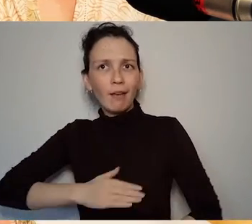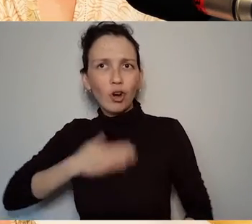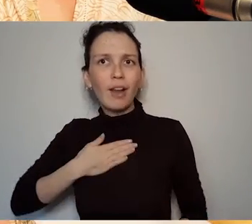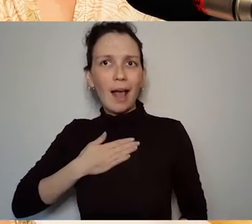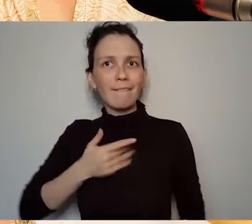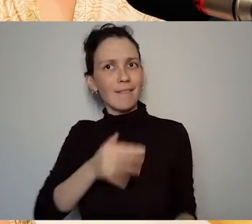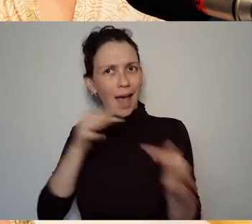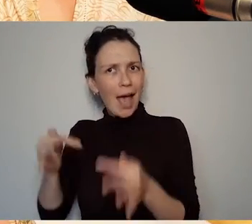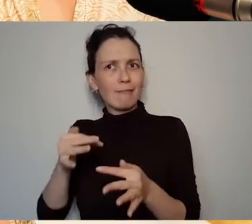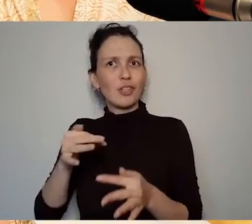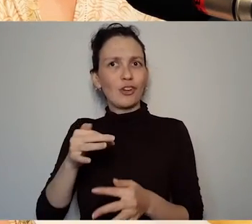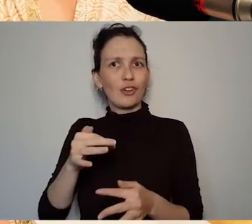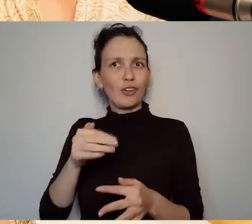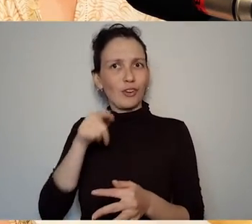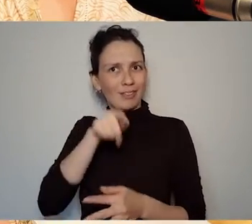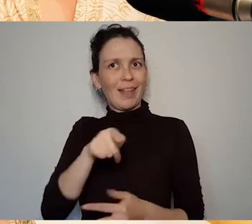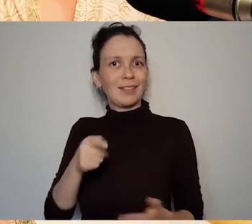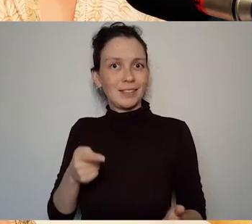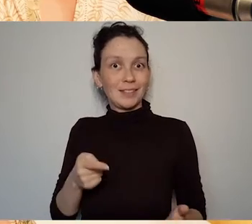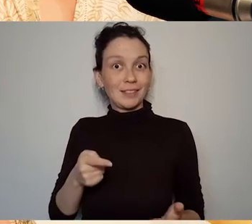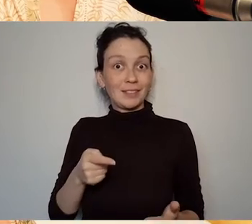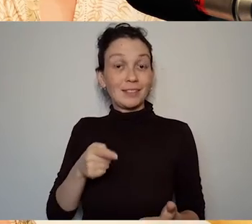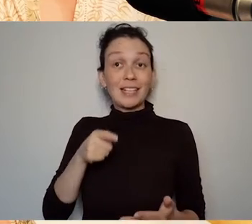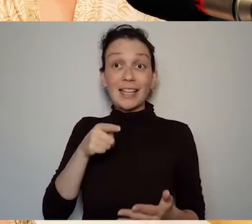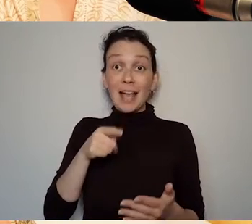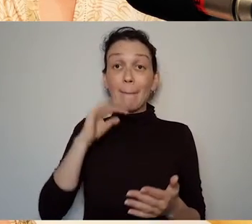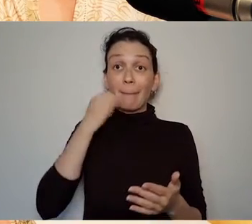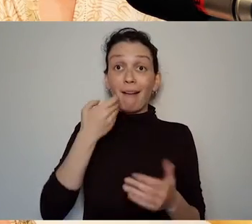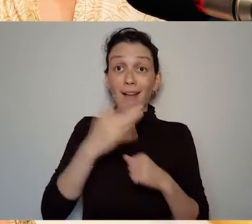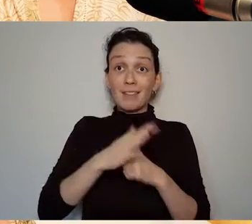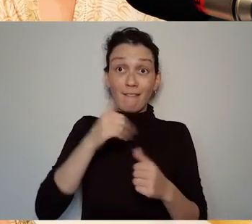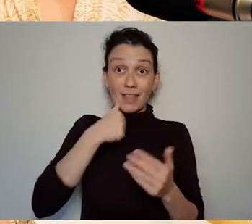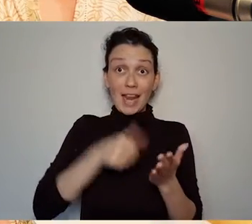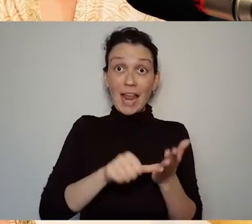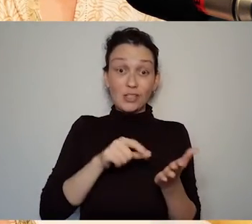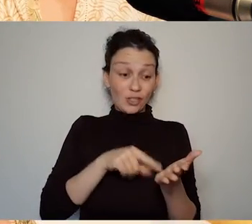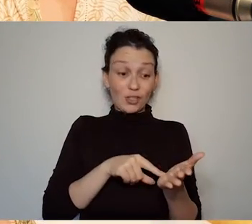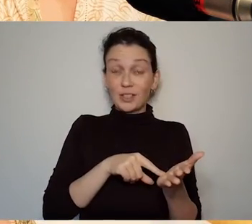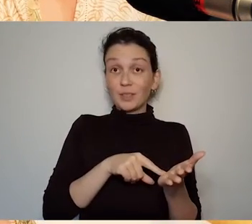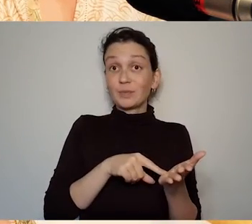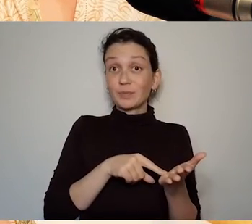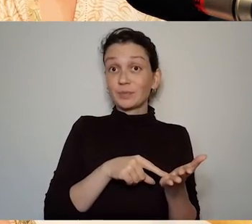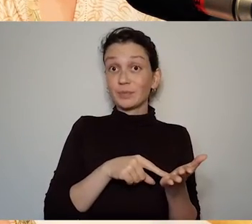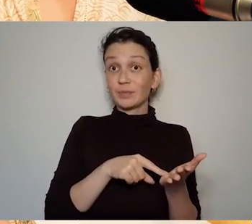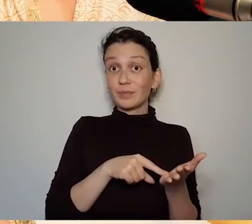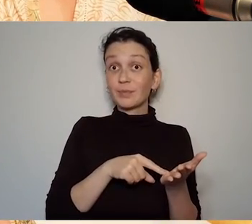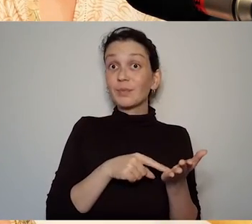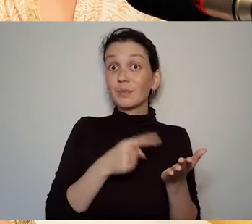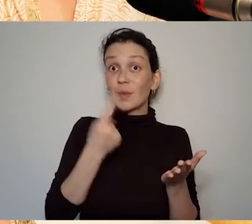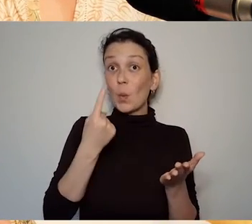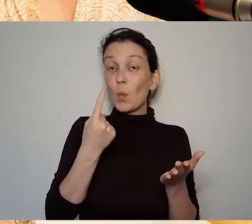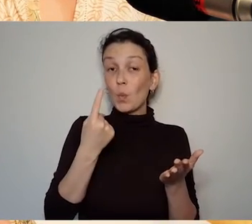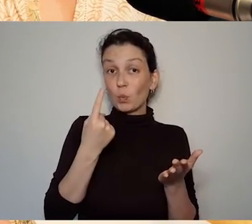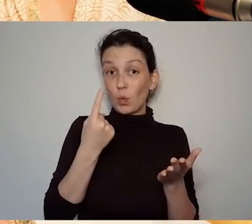of this correspondence exchange and one of the things that we're doing is part of that work is